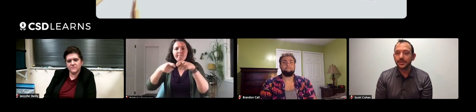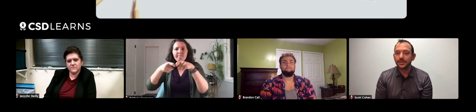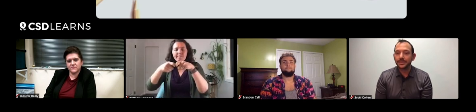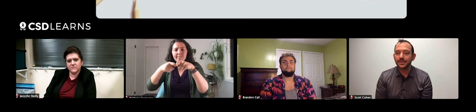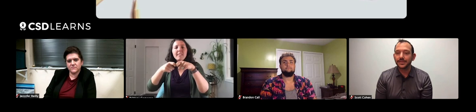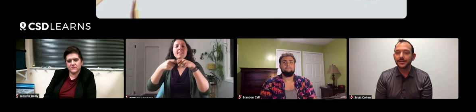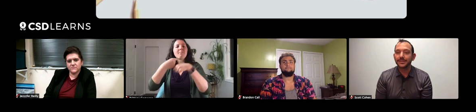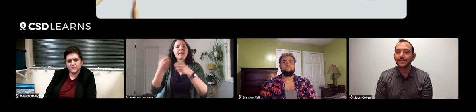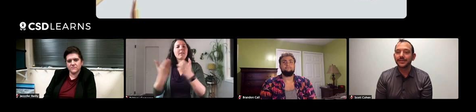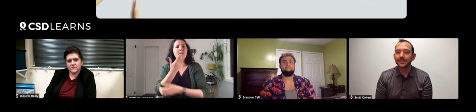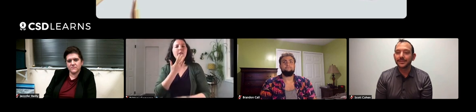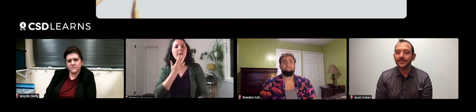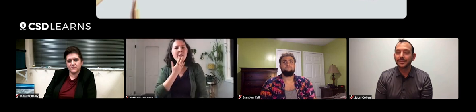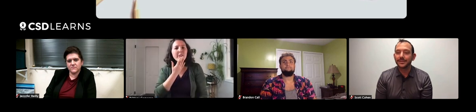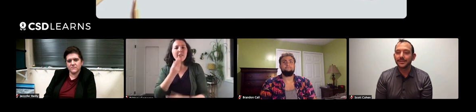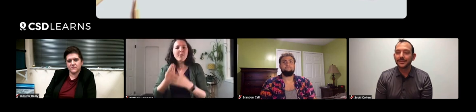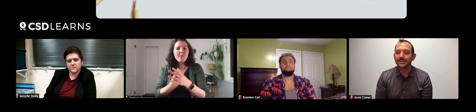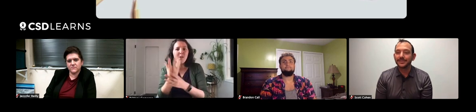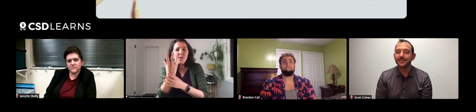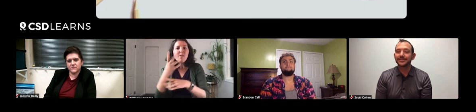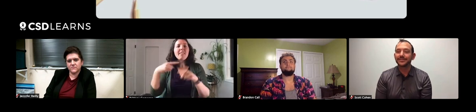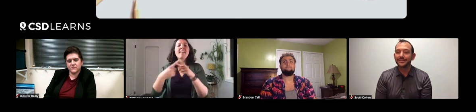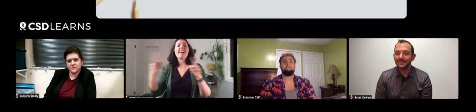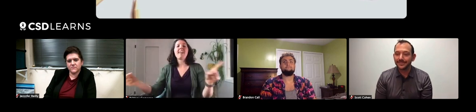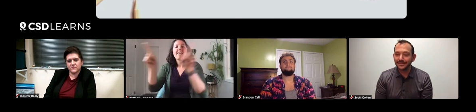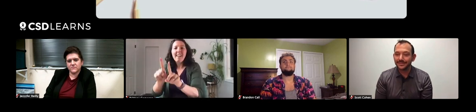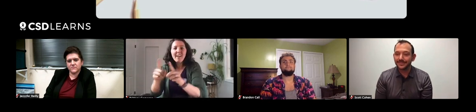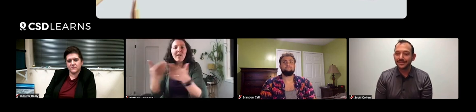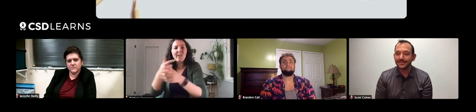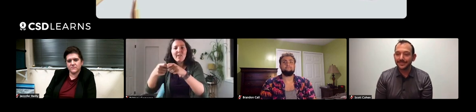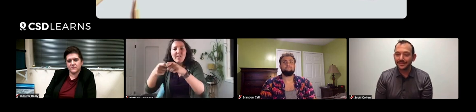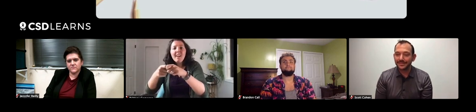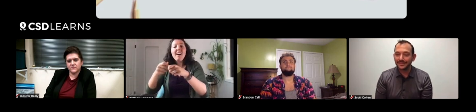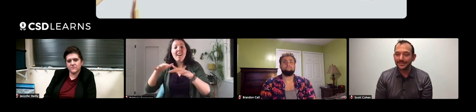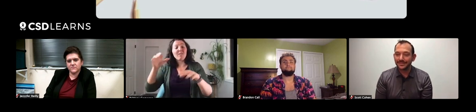They will actually crossbreed flowers of different colors and make a whole new color.